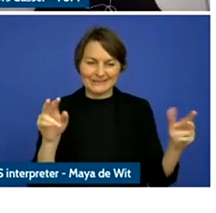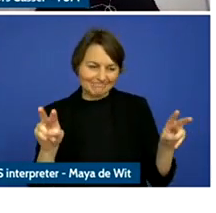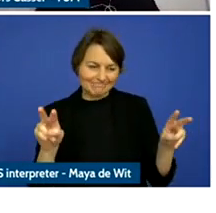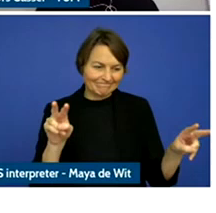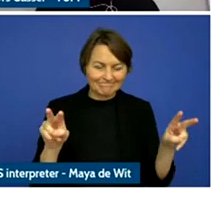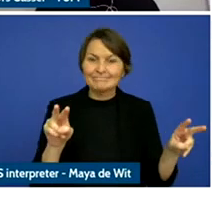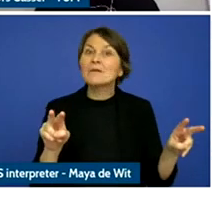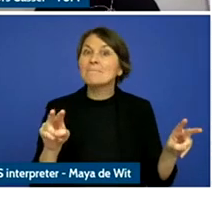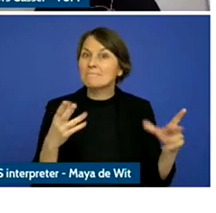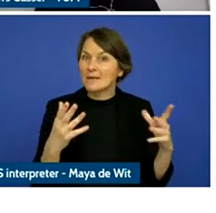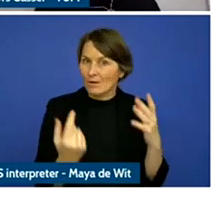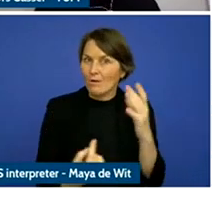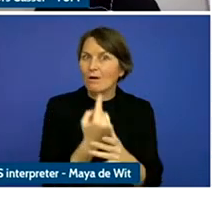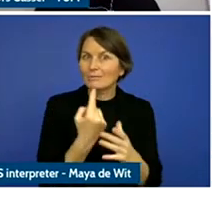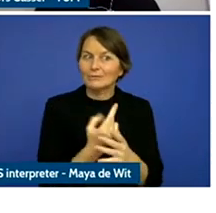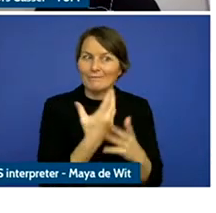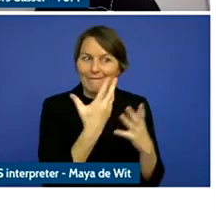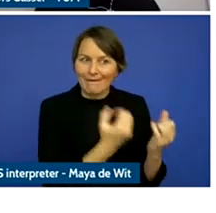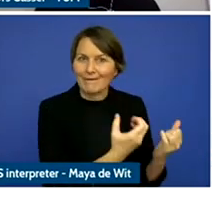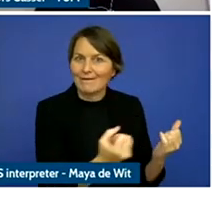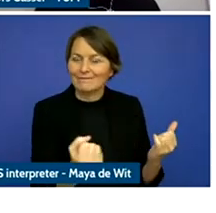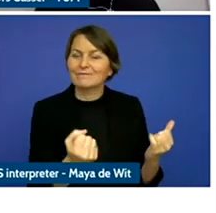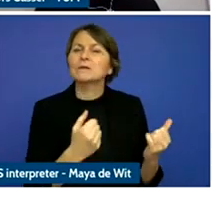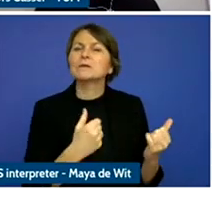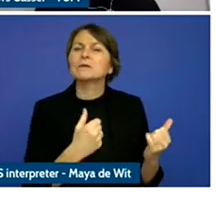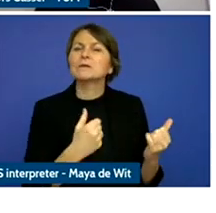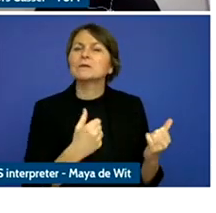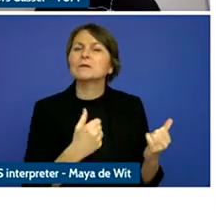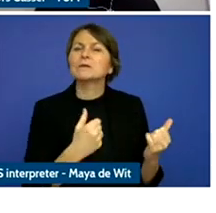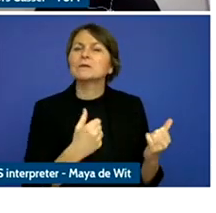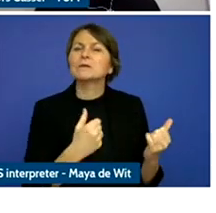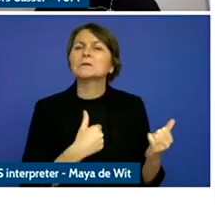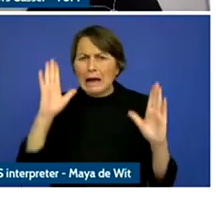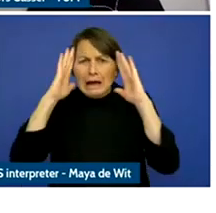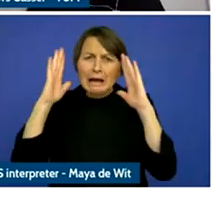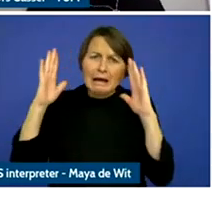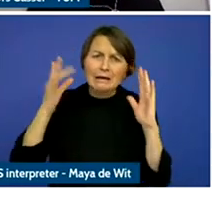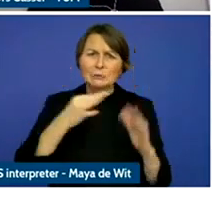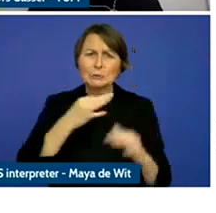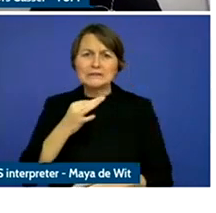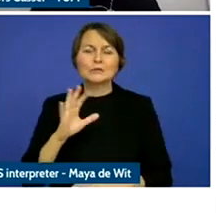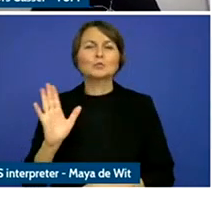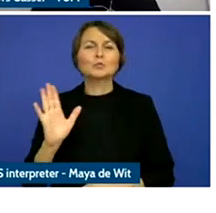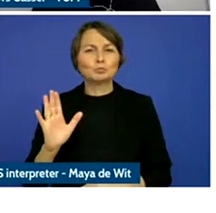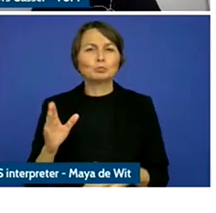possible opportunity spaces and not only focus on the risks.